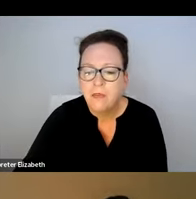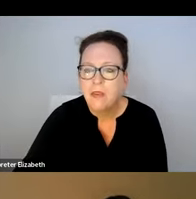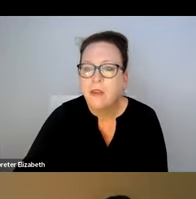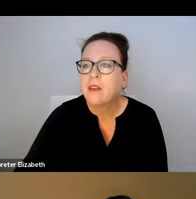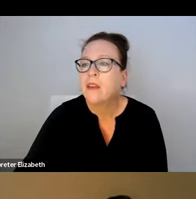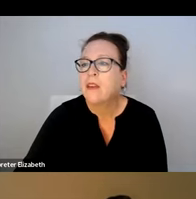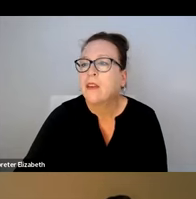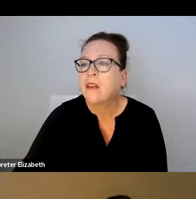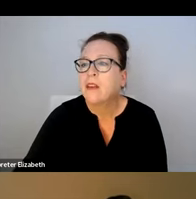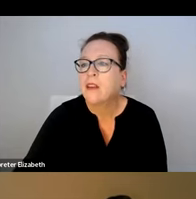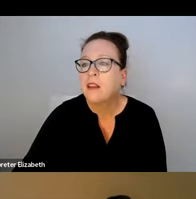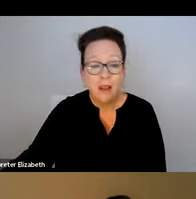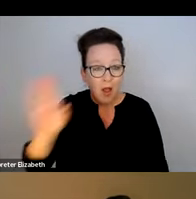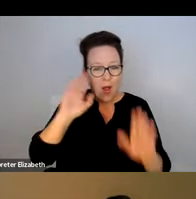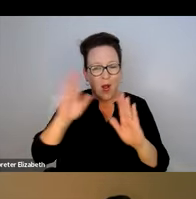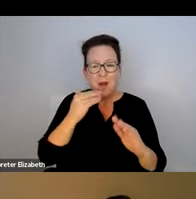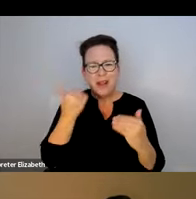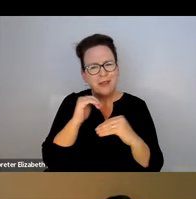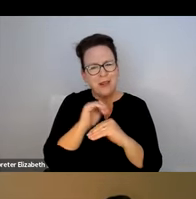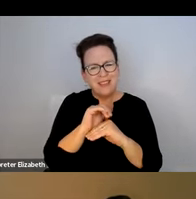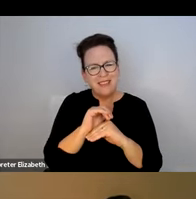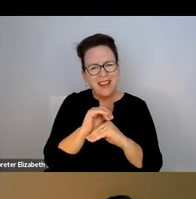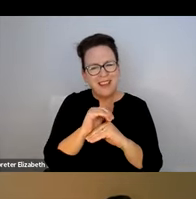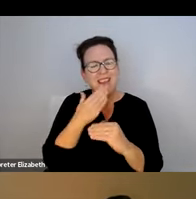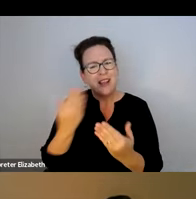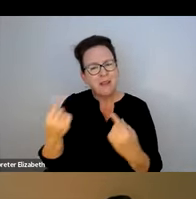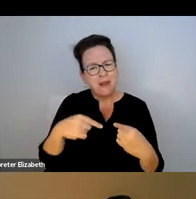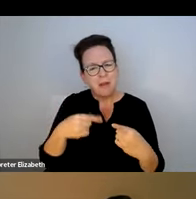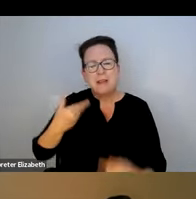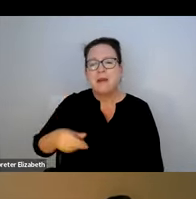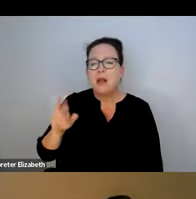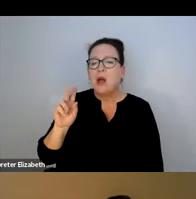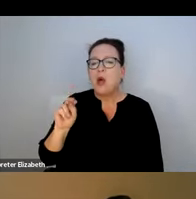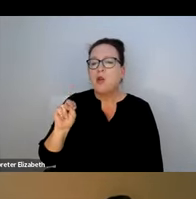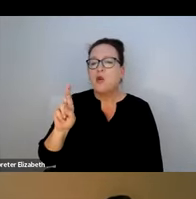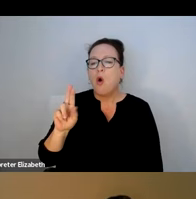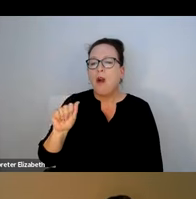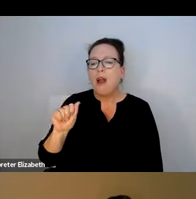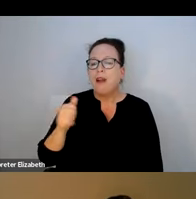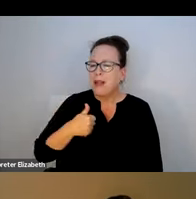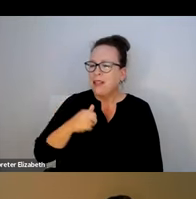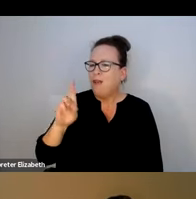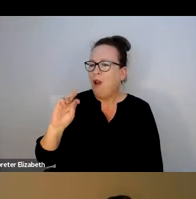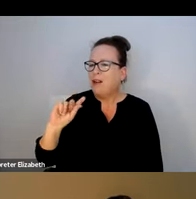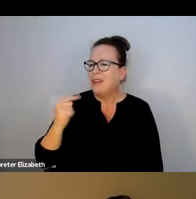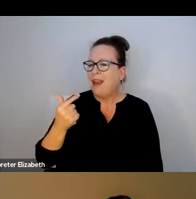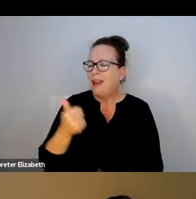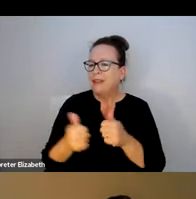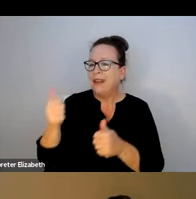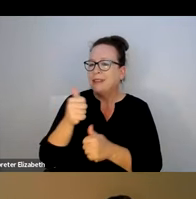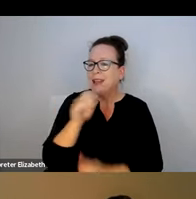MEETING ON UBER AND LYFT REFUSAL OF SERVICE ANIMALS. HI, EVERYBODY THANK YOU FOR COMING.